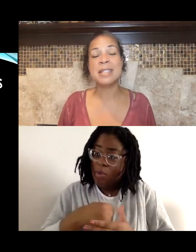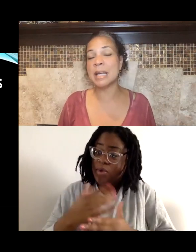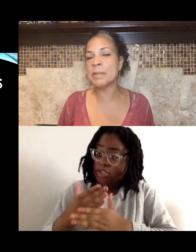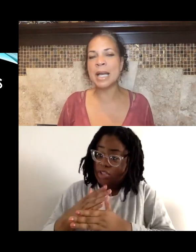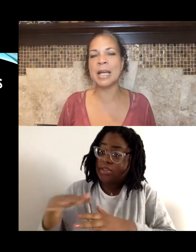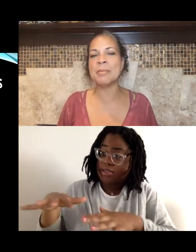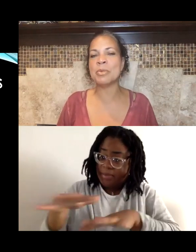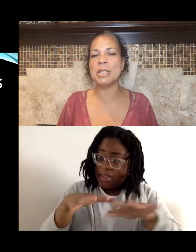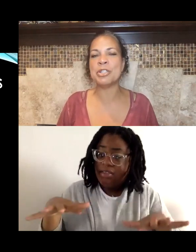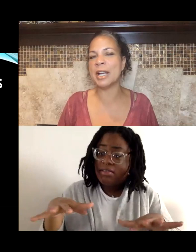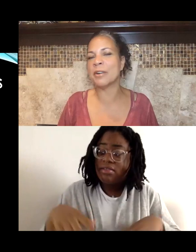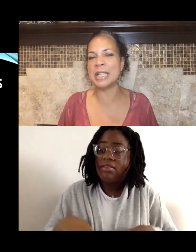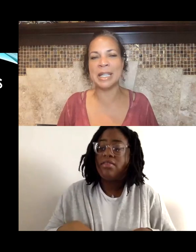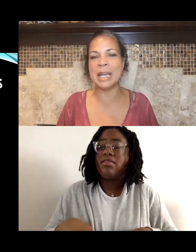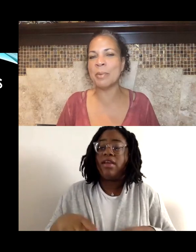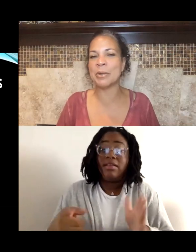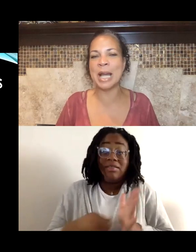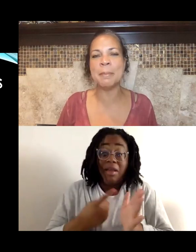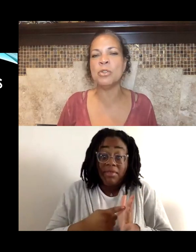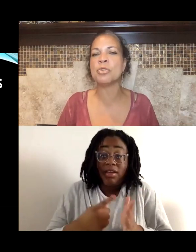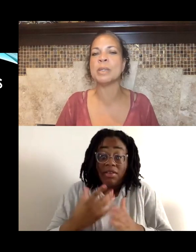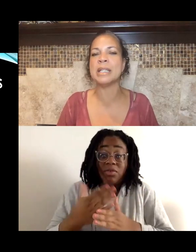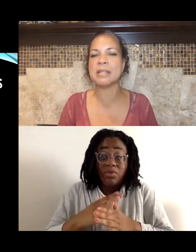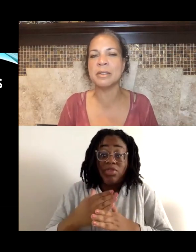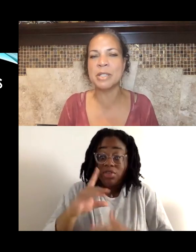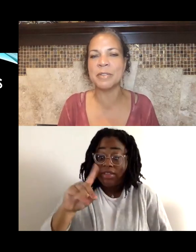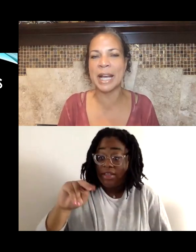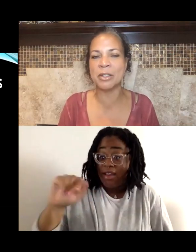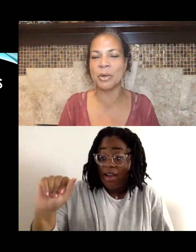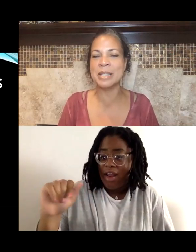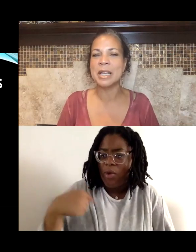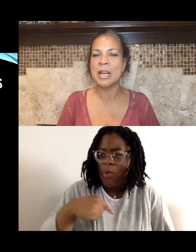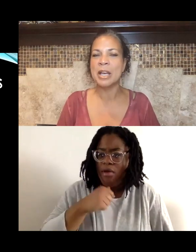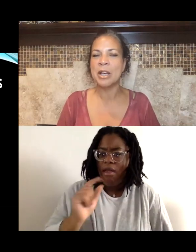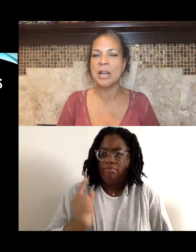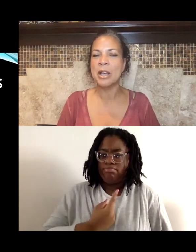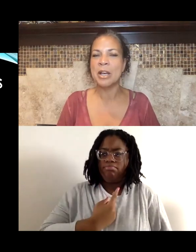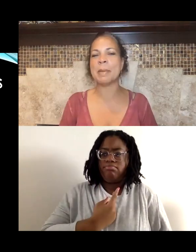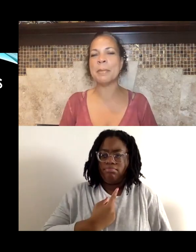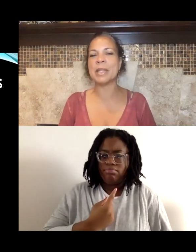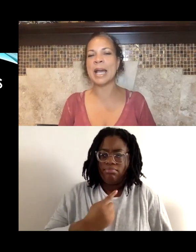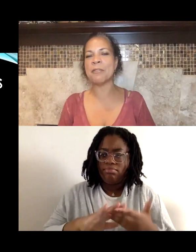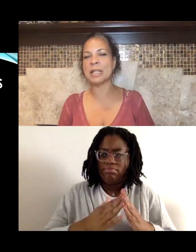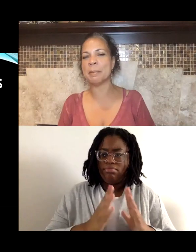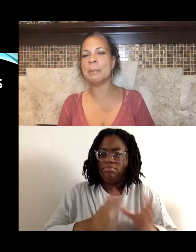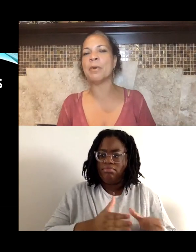Sometimes we share DNA. We are not mutually exclusive categories. We have to remember that African people,